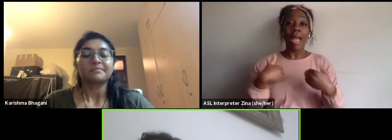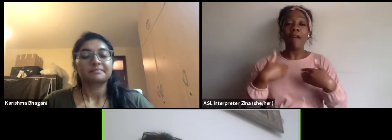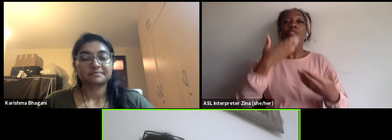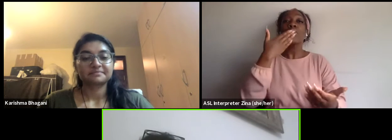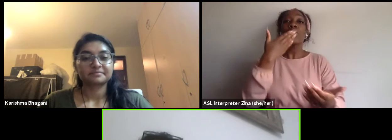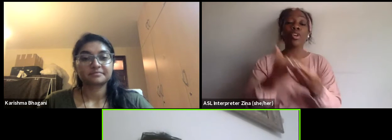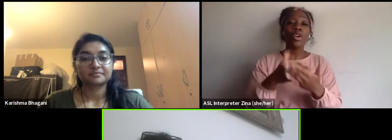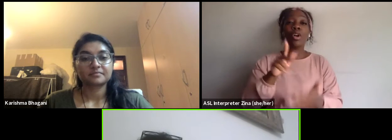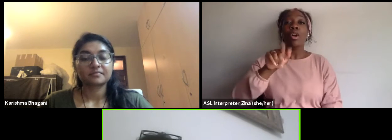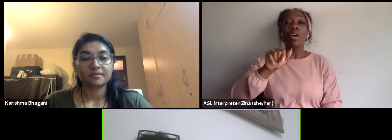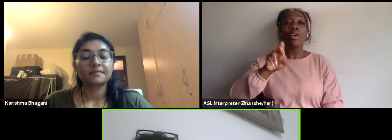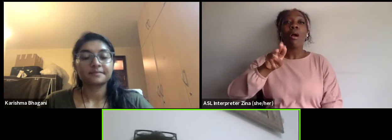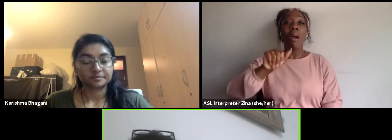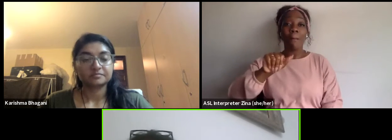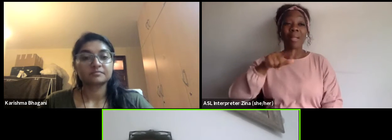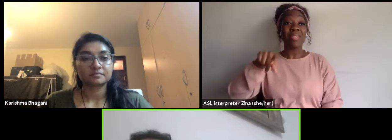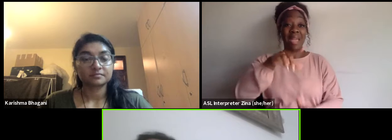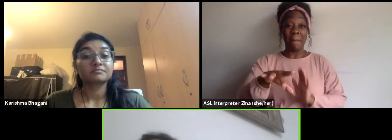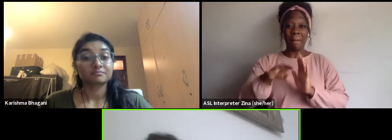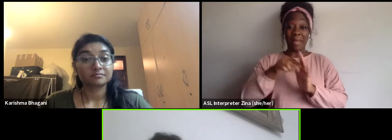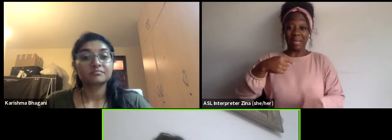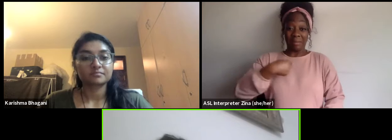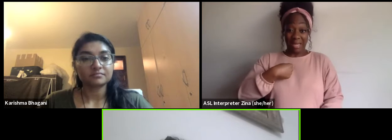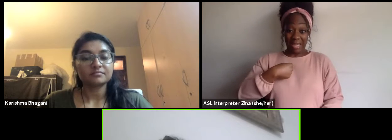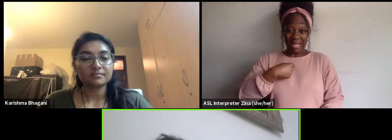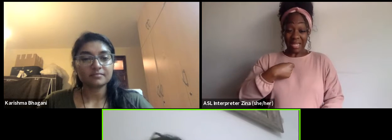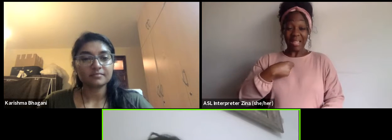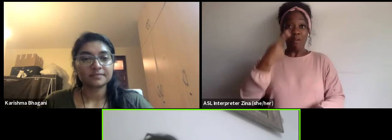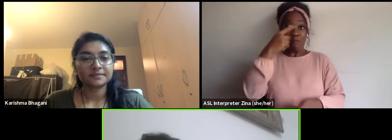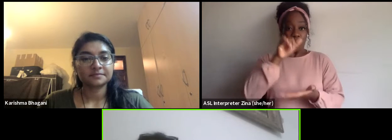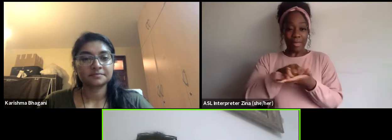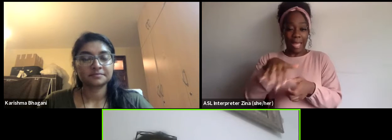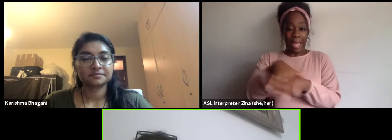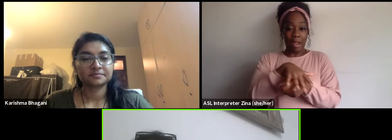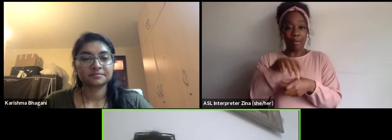coordinator in West Africa. And from there I moved it with many different